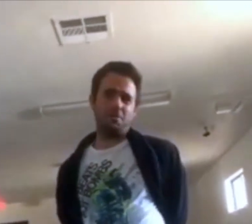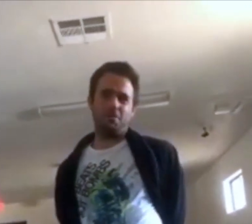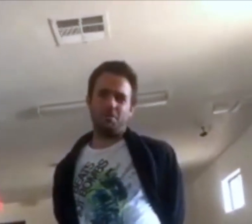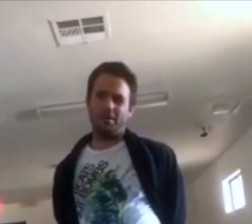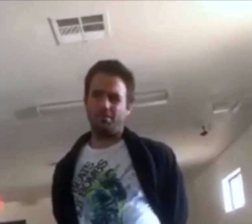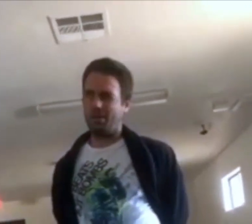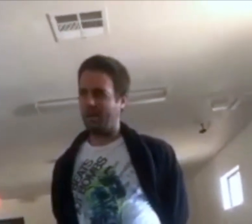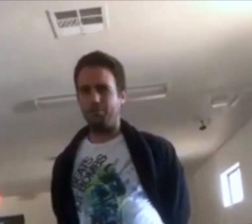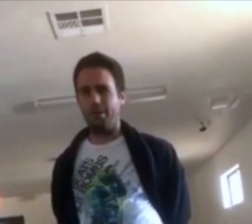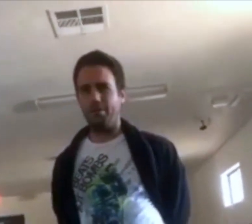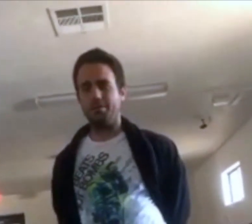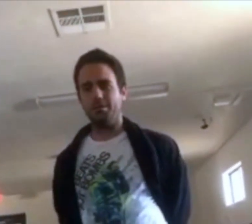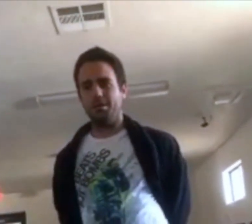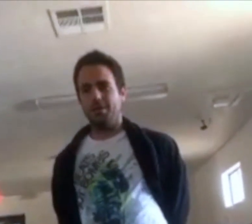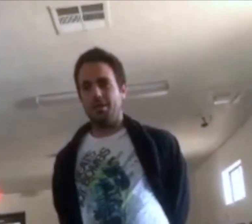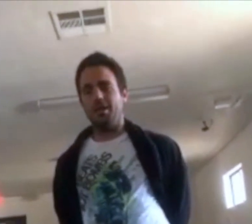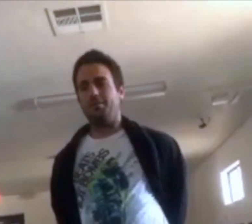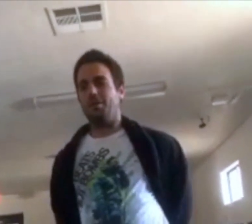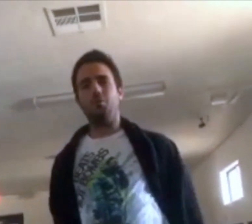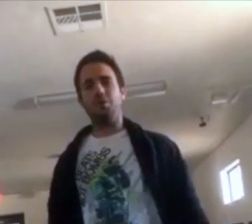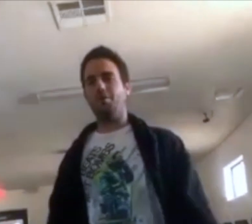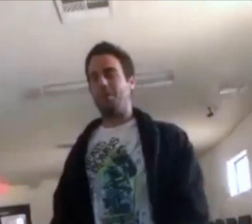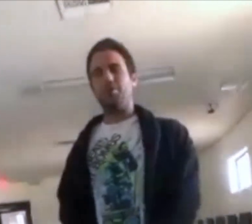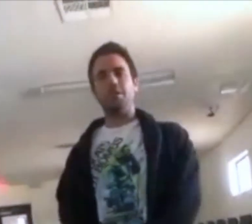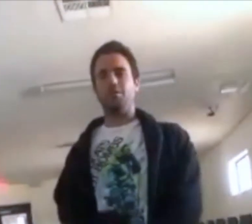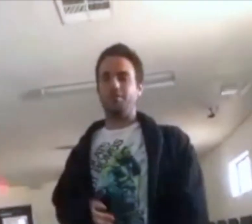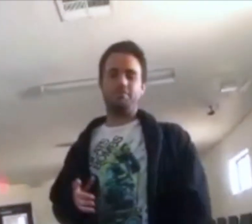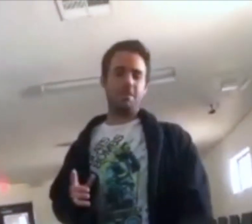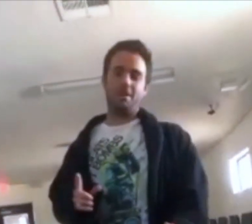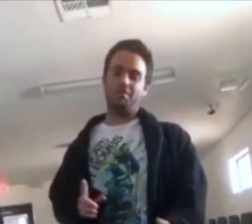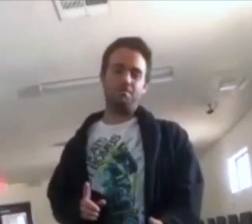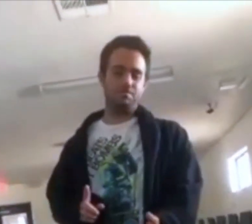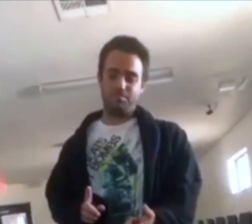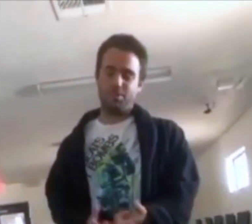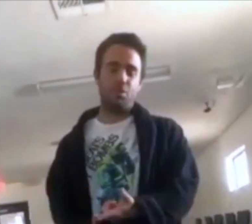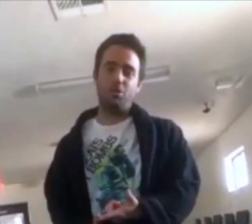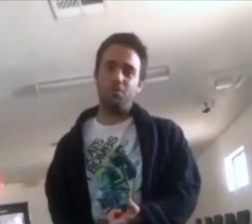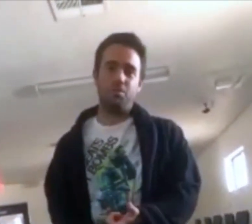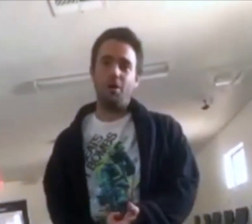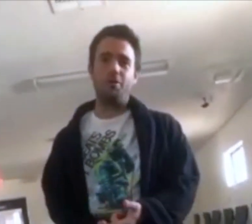And when I woke up I had to relearn how to swallow water, swallow food,